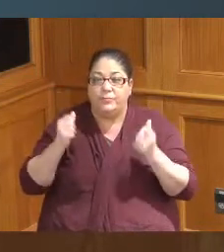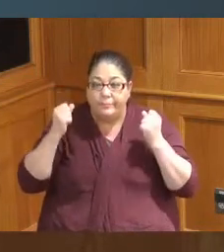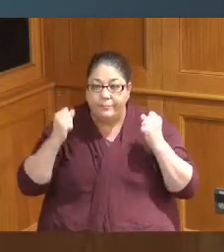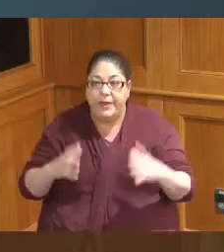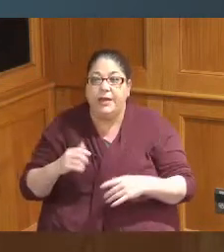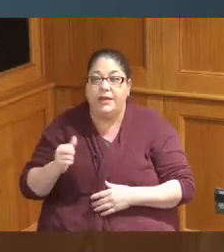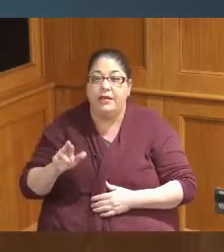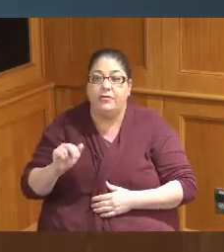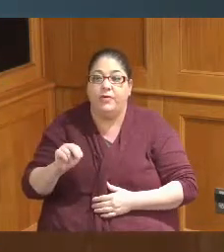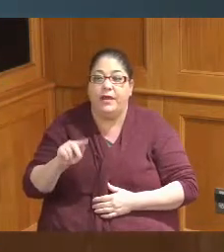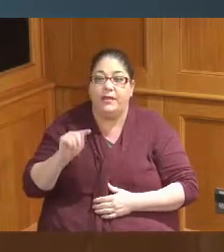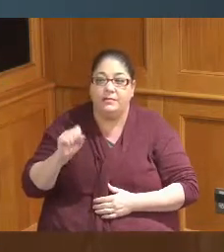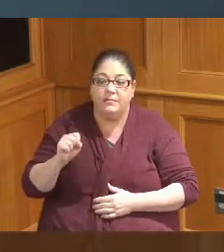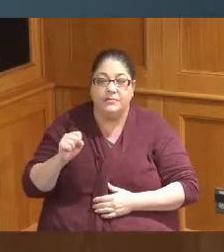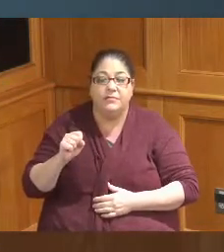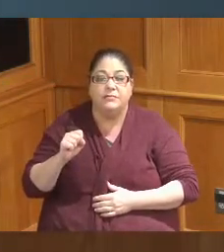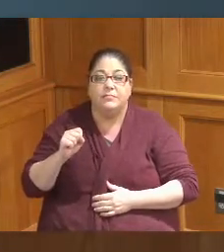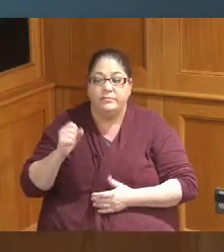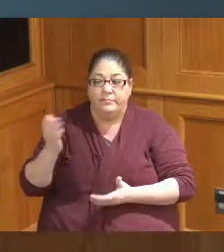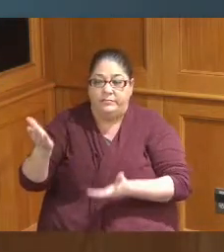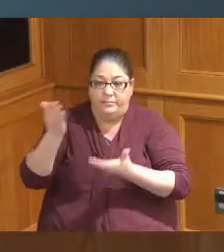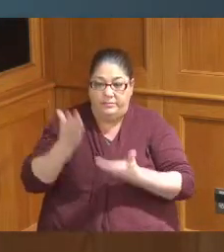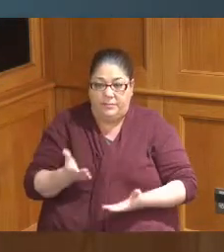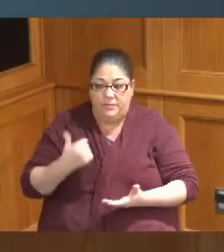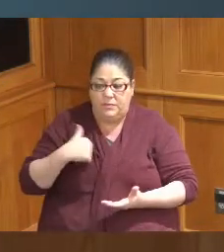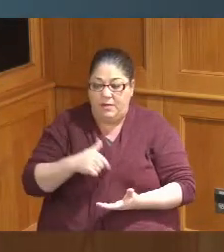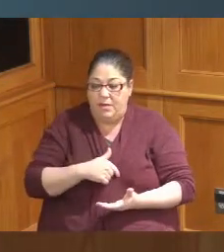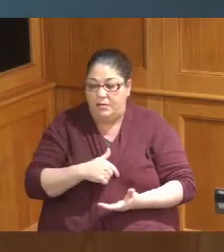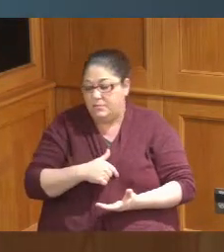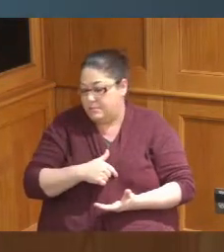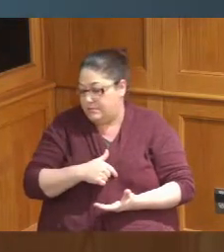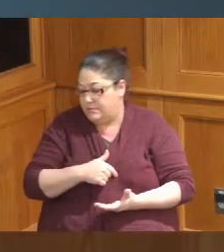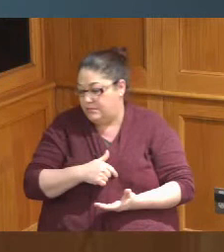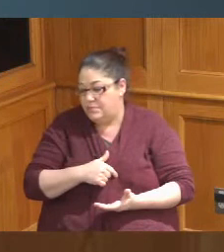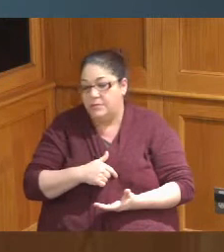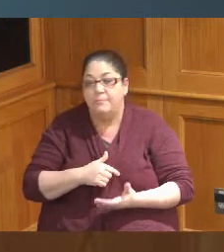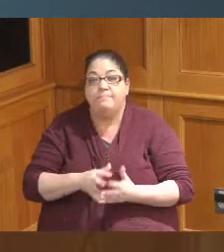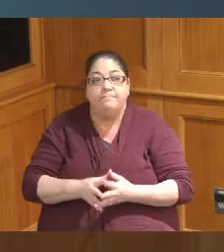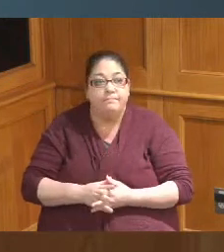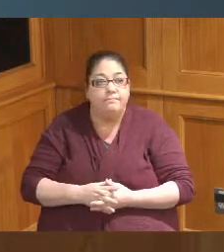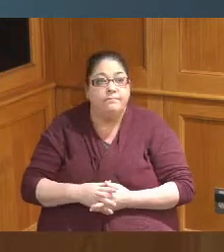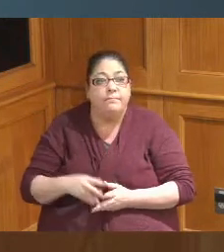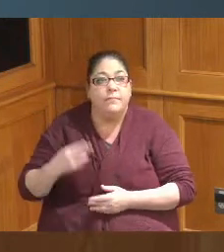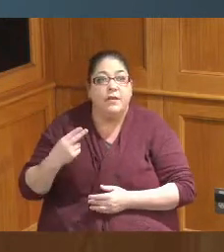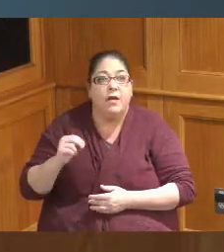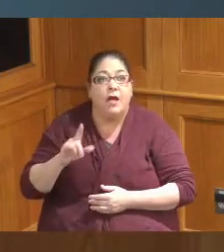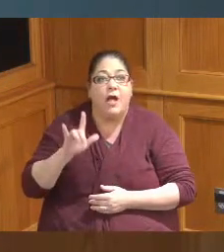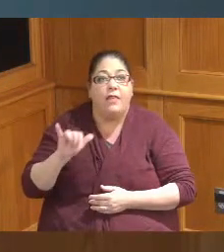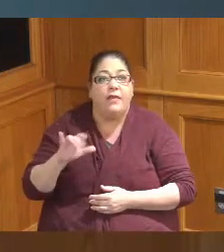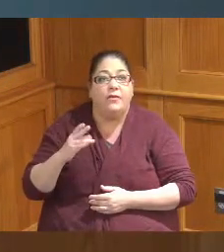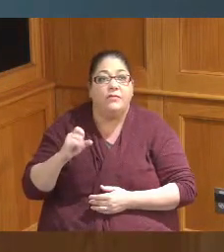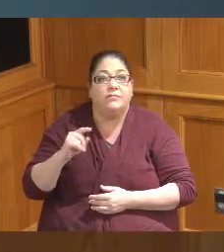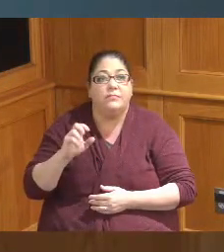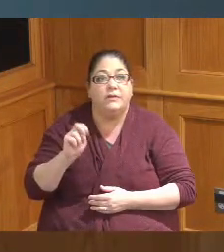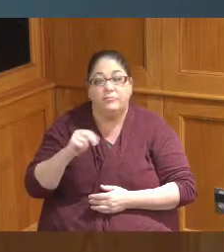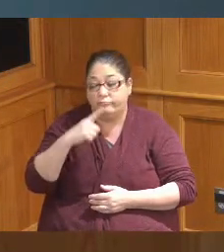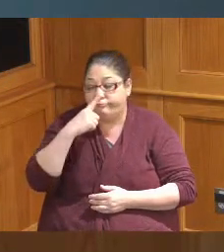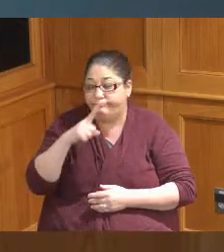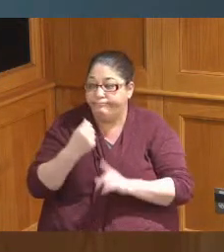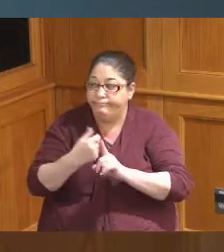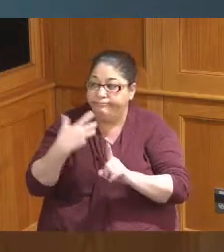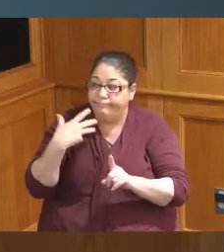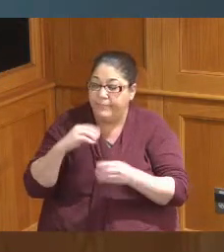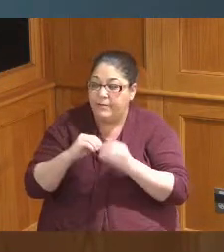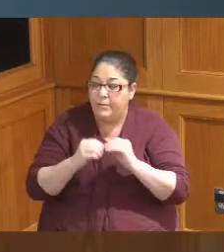that are coming forward and I'd like to yes Holly to walk us through item number three